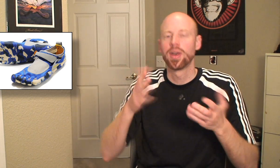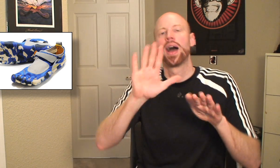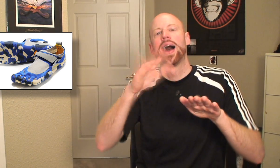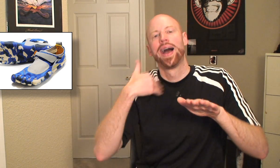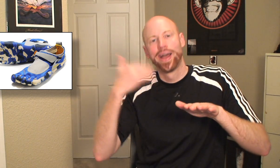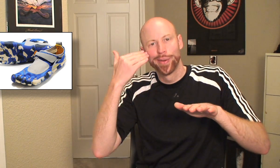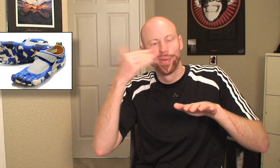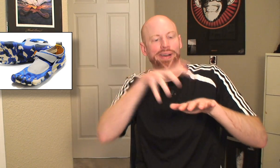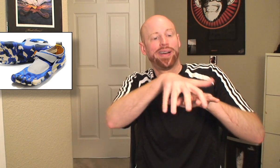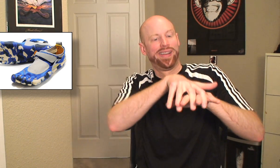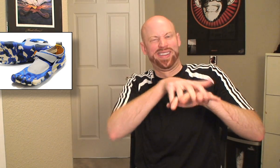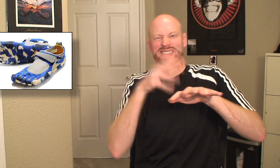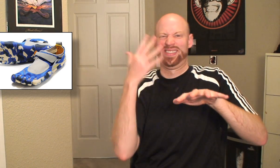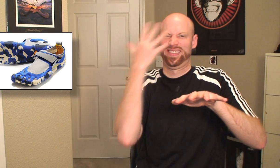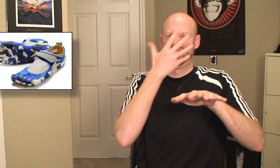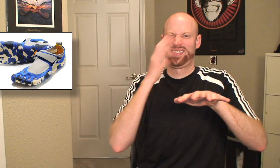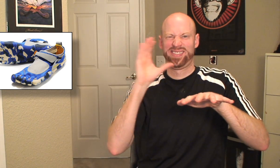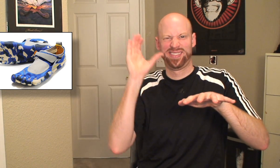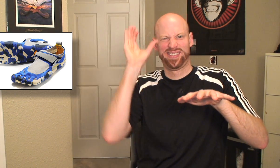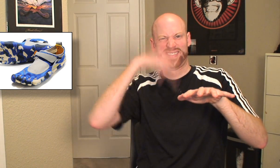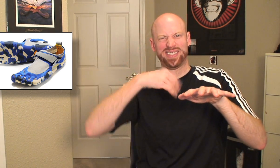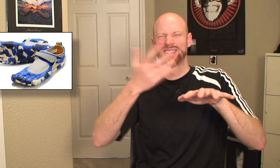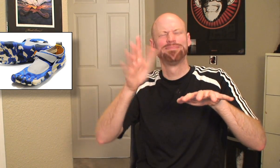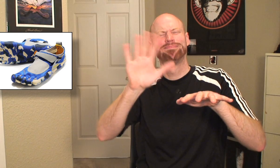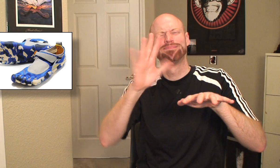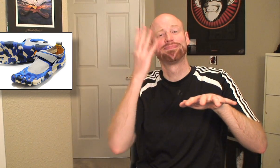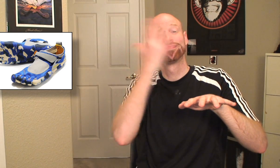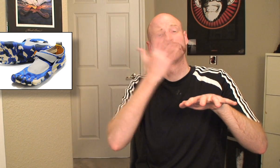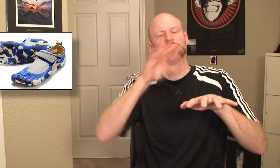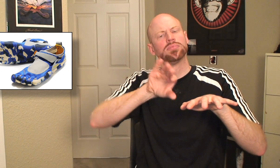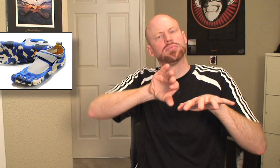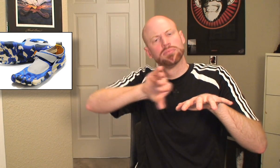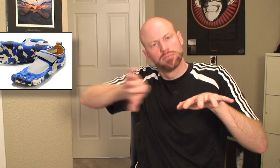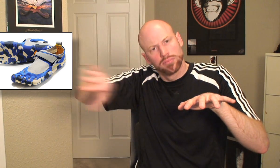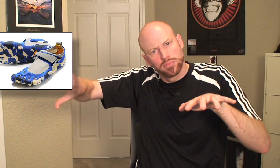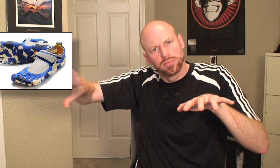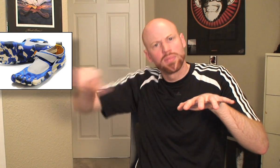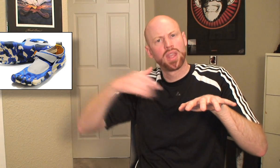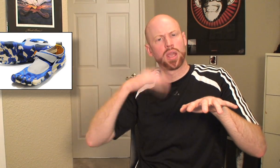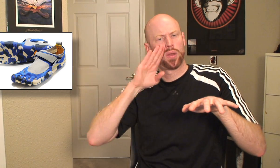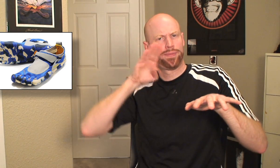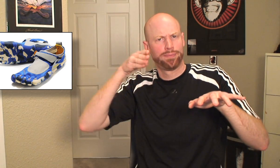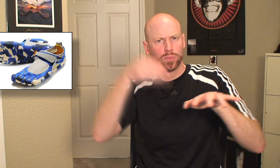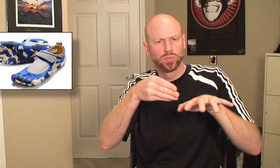I know they're weird looking but that's not what I'm talking about. Aesthetics aside,